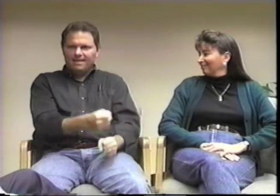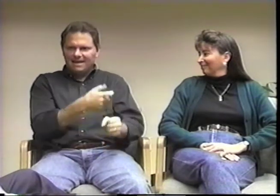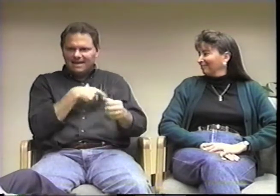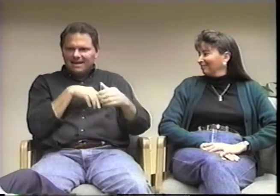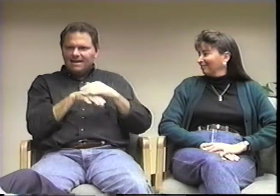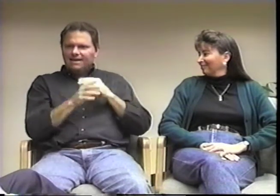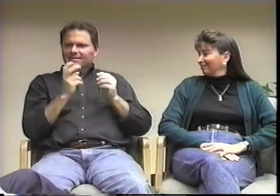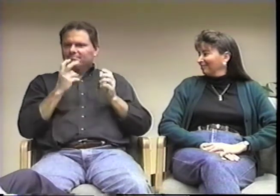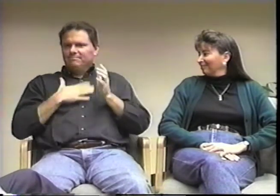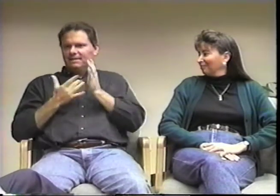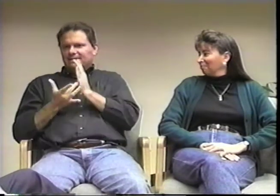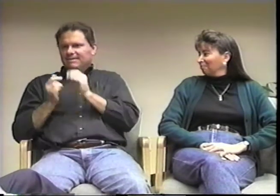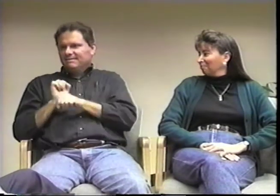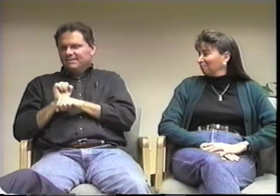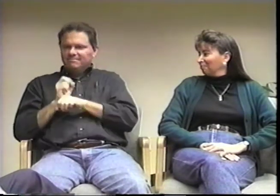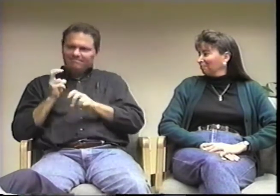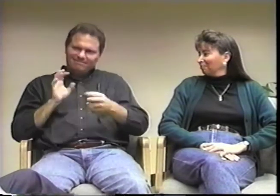and they use a lot of technology on the ships.